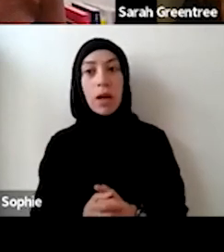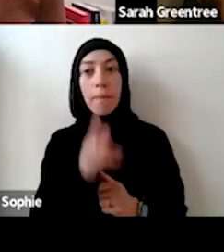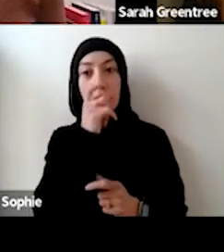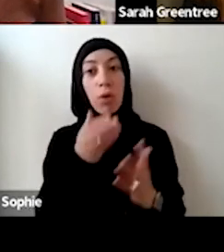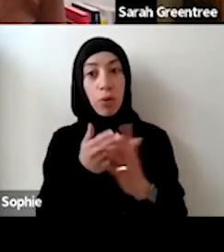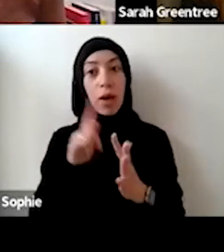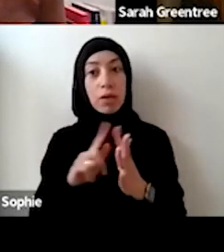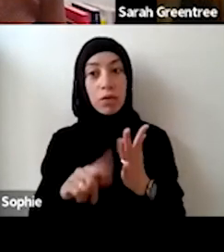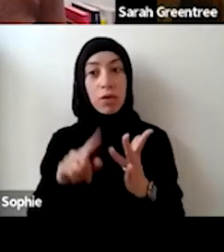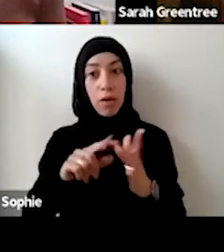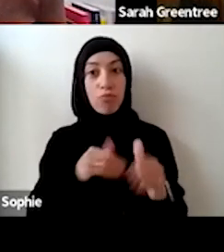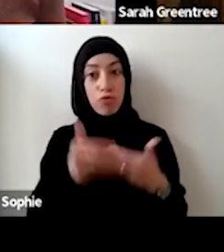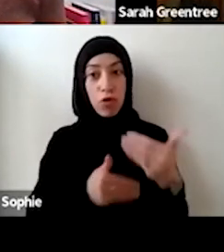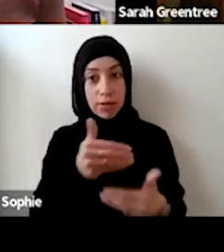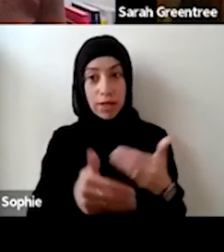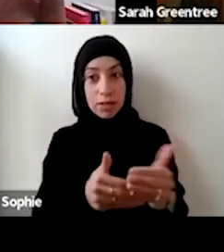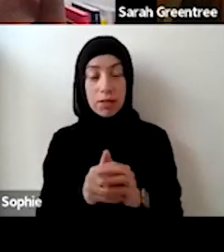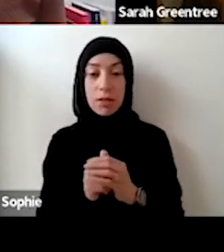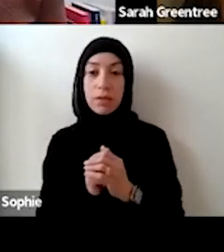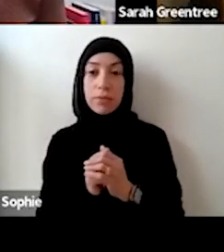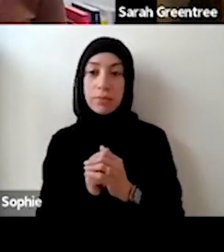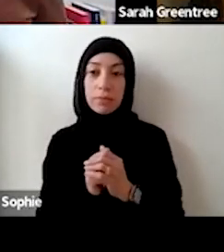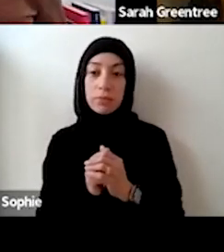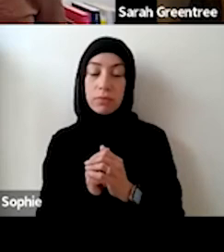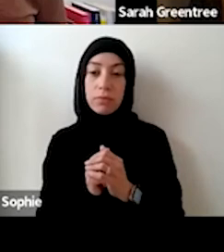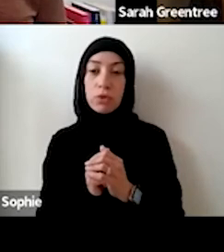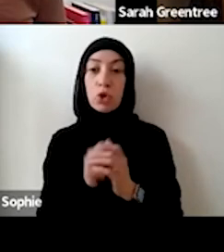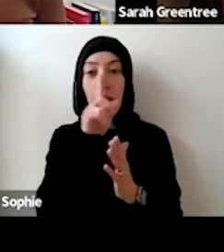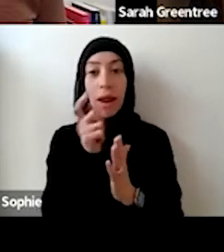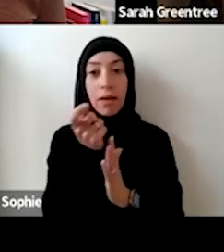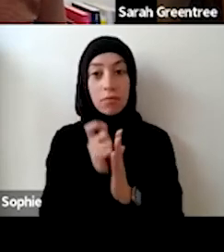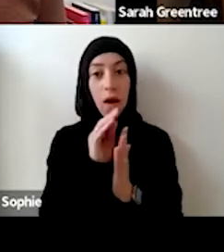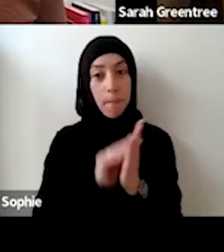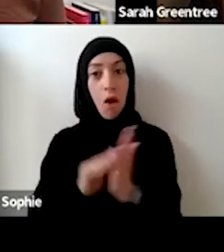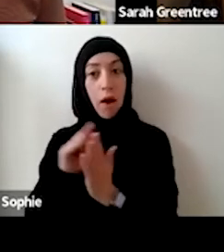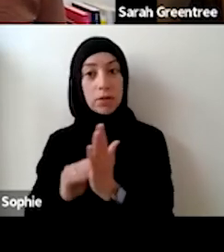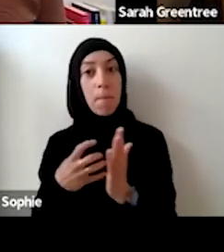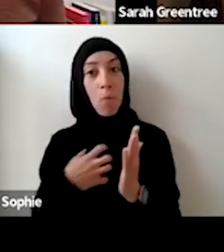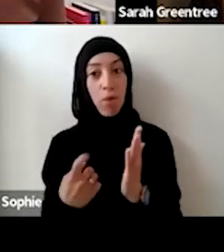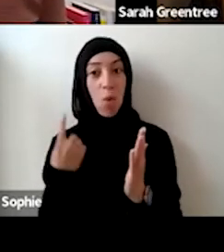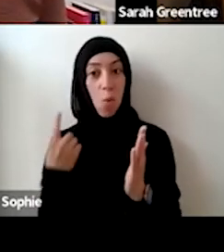the application process for more than one panel? Through the expressions of interest process , more than one panel. And it is more under one area of arts